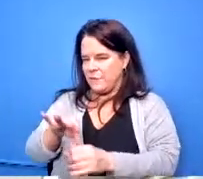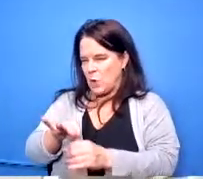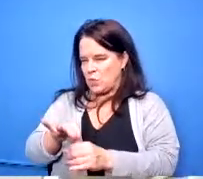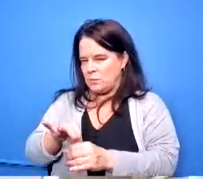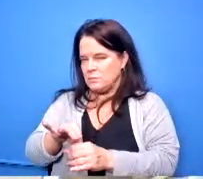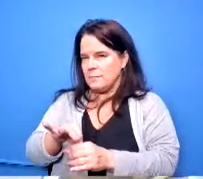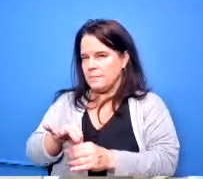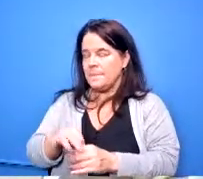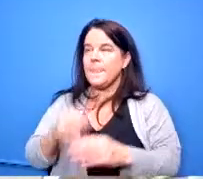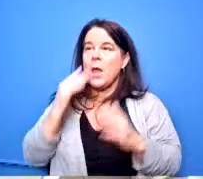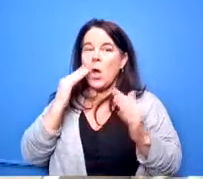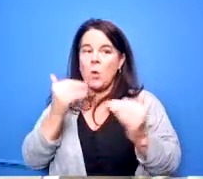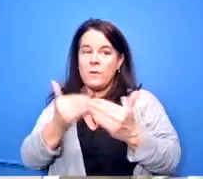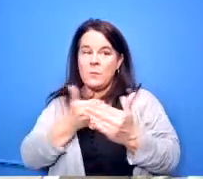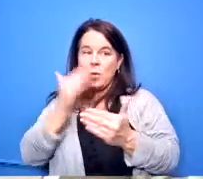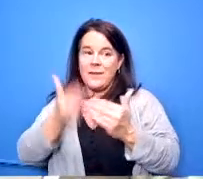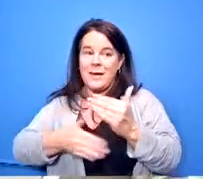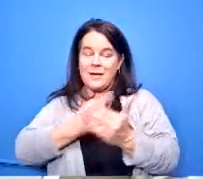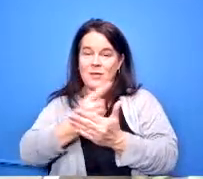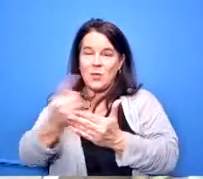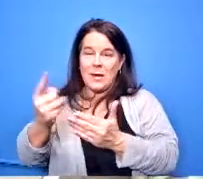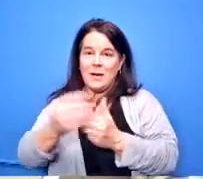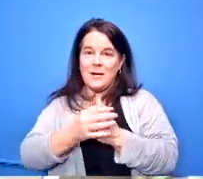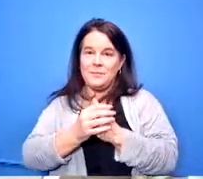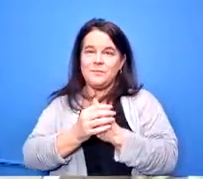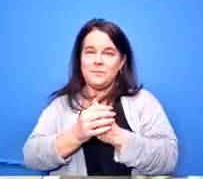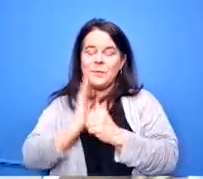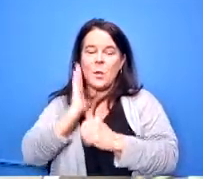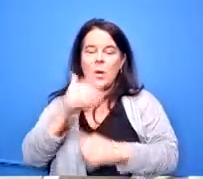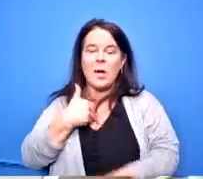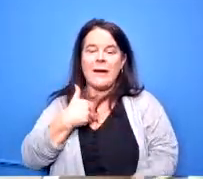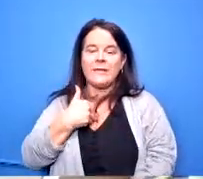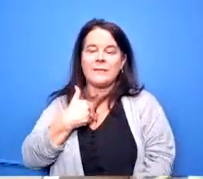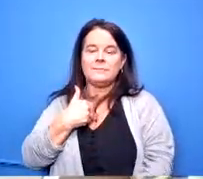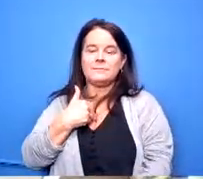we're thinking that by the end of this week we'll have it to you so you can review it